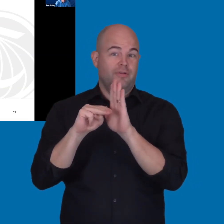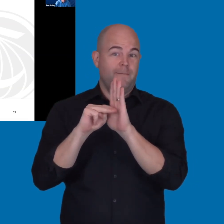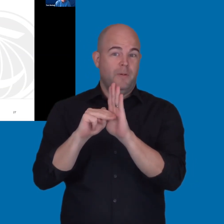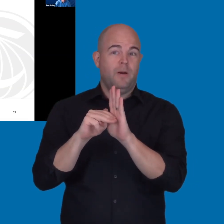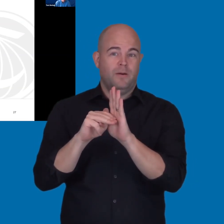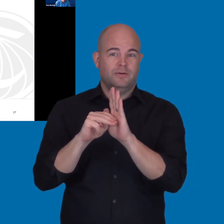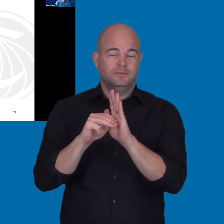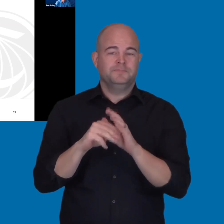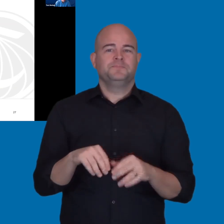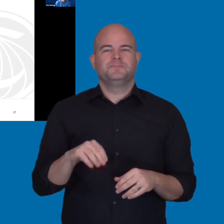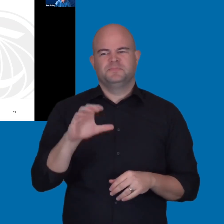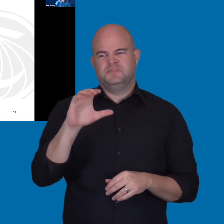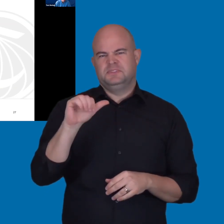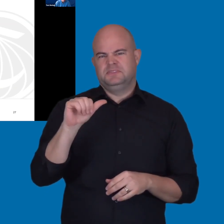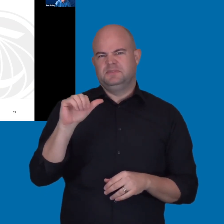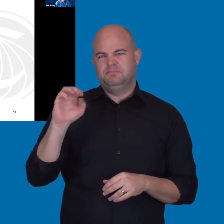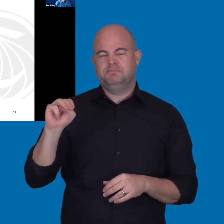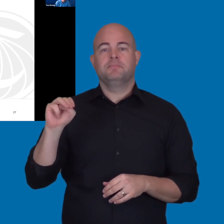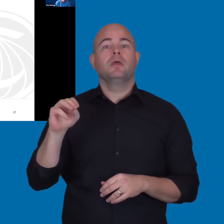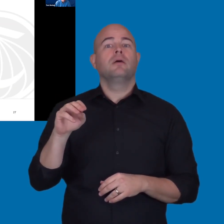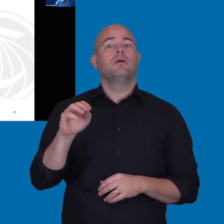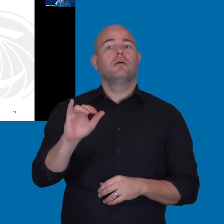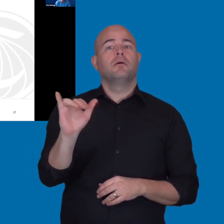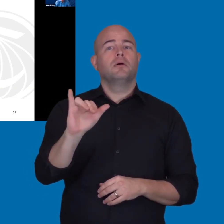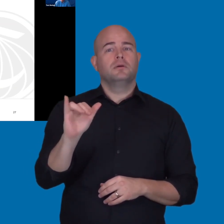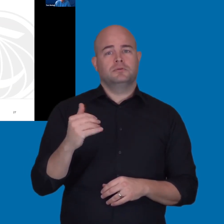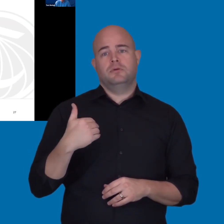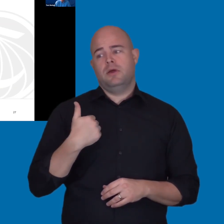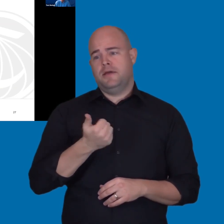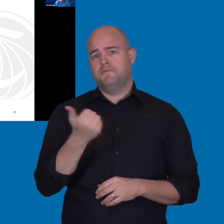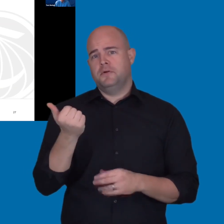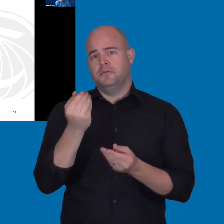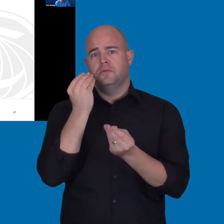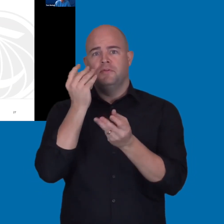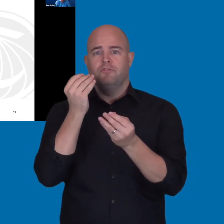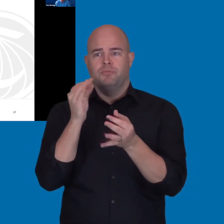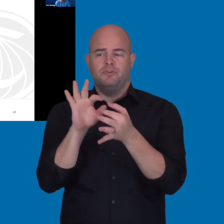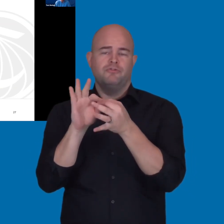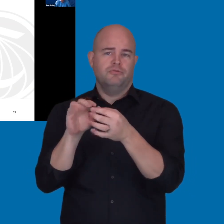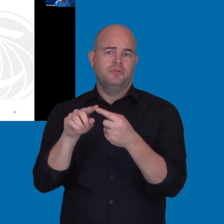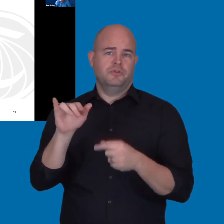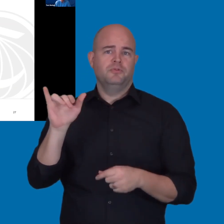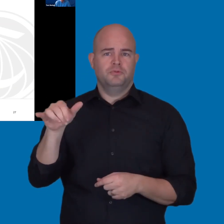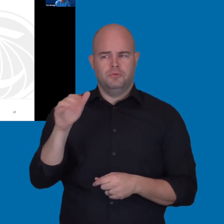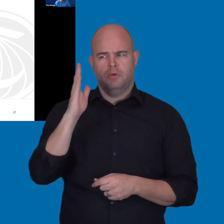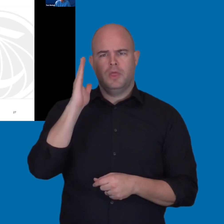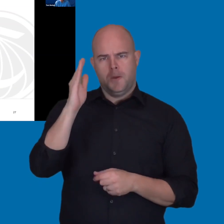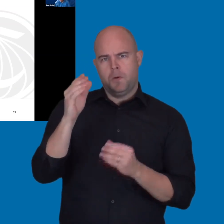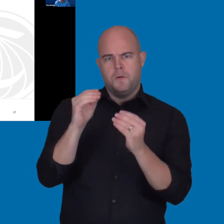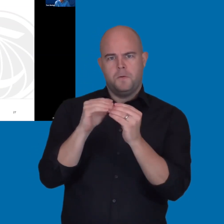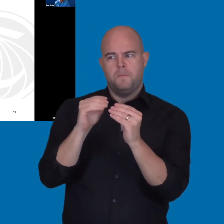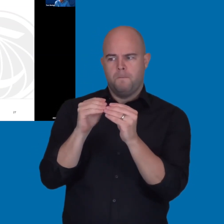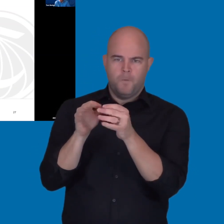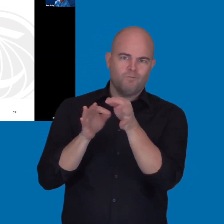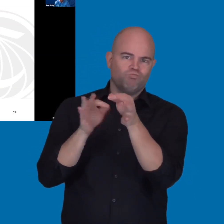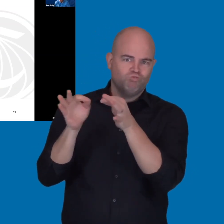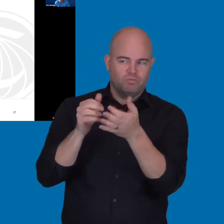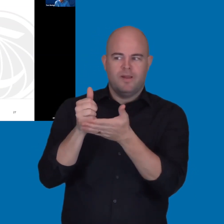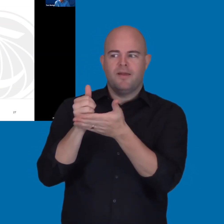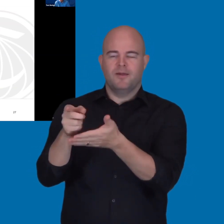through the capability maturity model. And we will have guidance and some other things to go along with that.